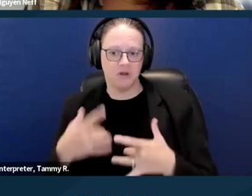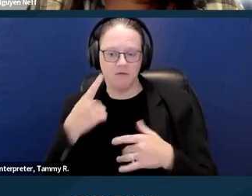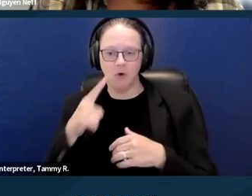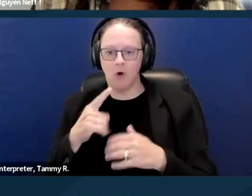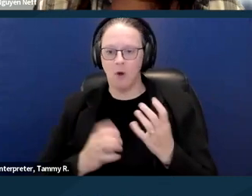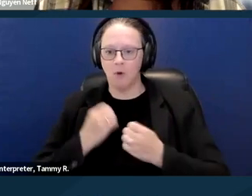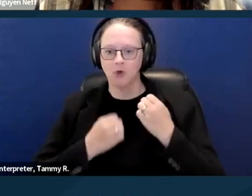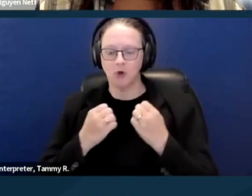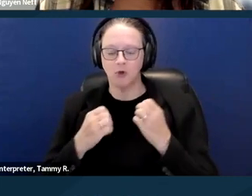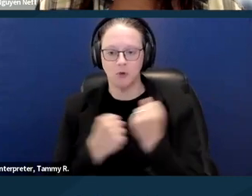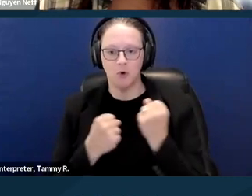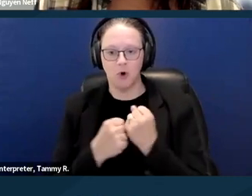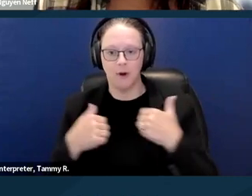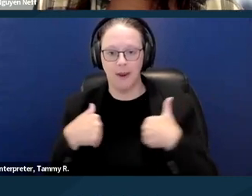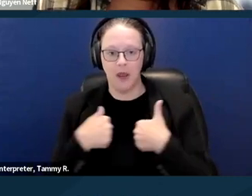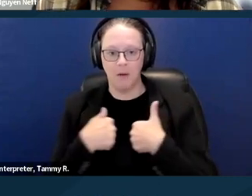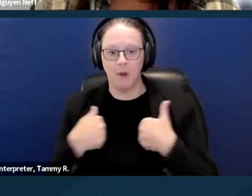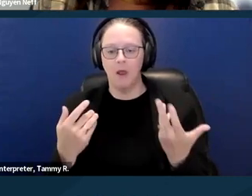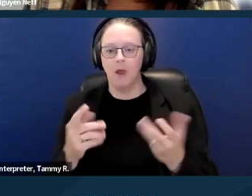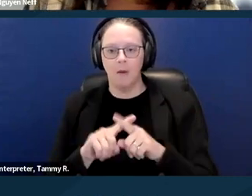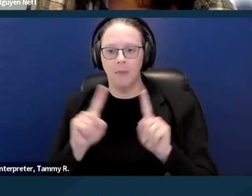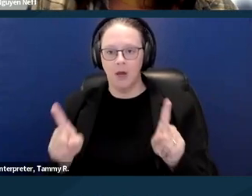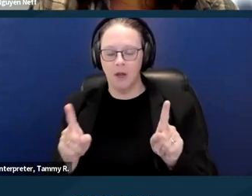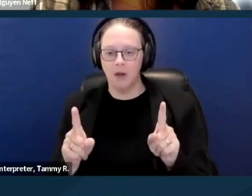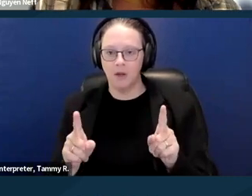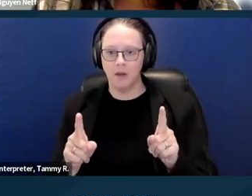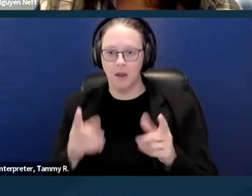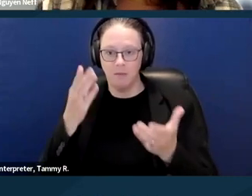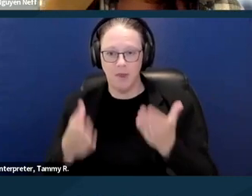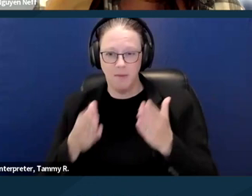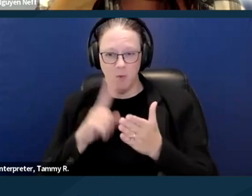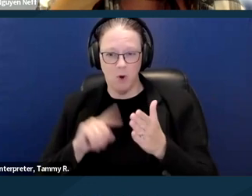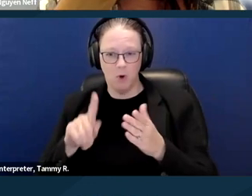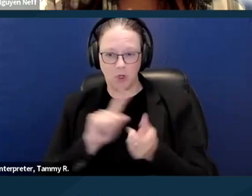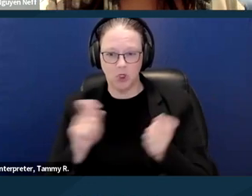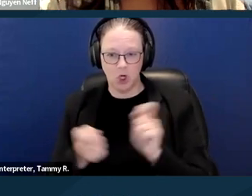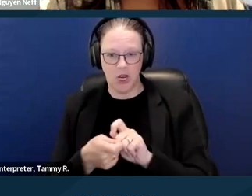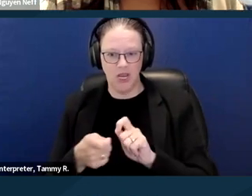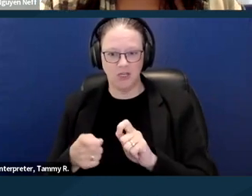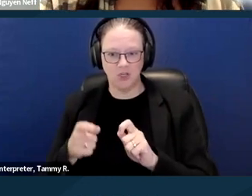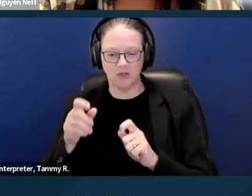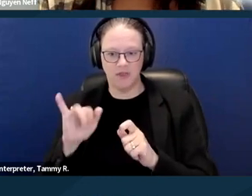But what would possibly change the essential nature of the service is if you also ask for like,